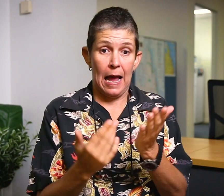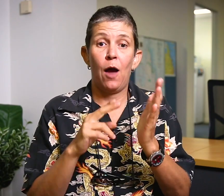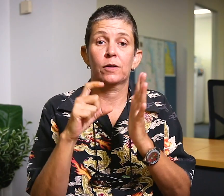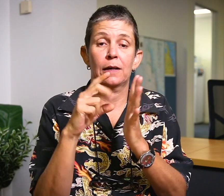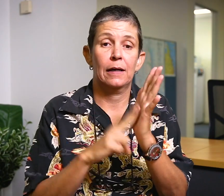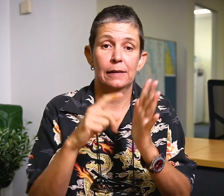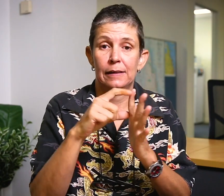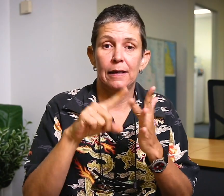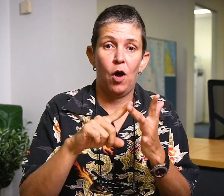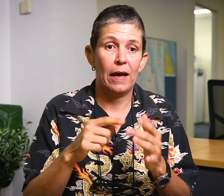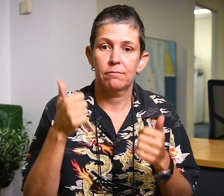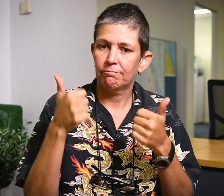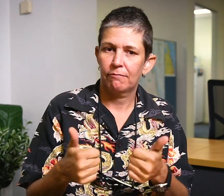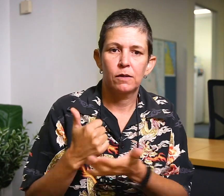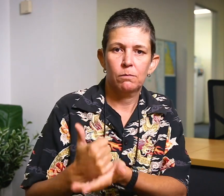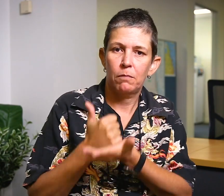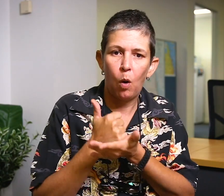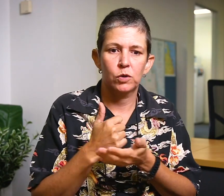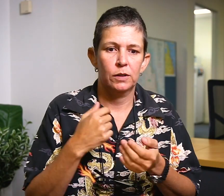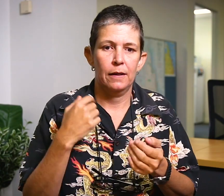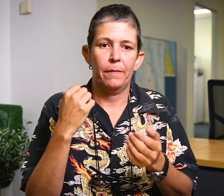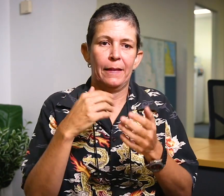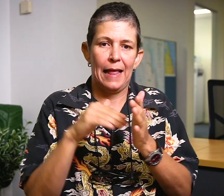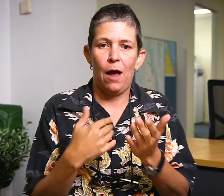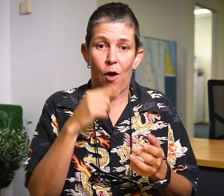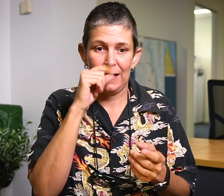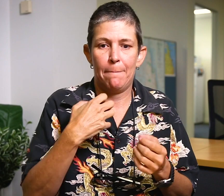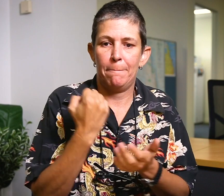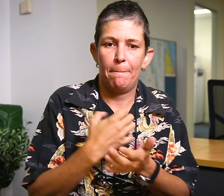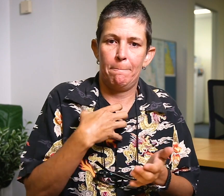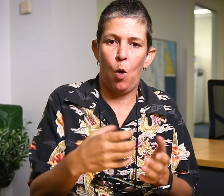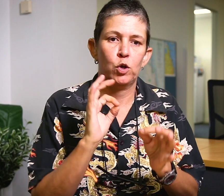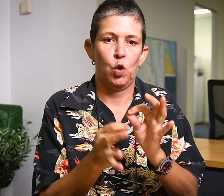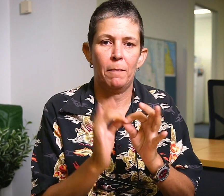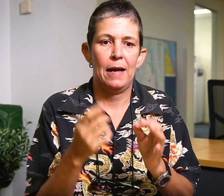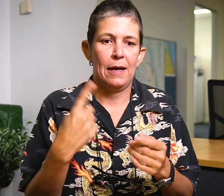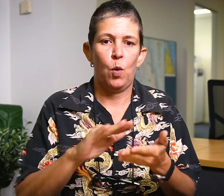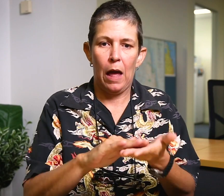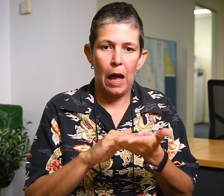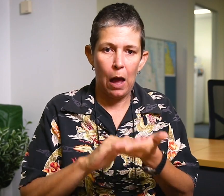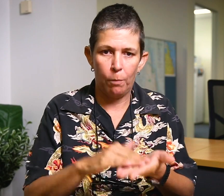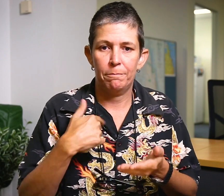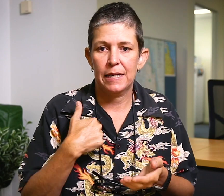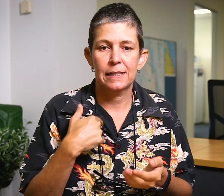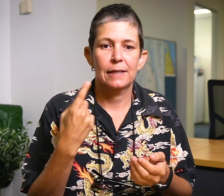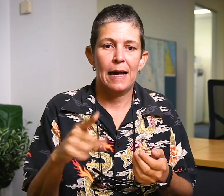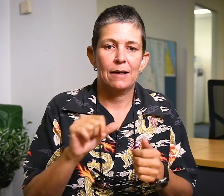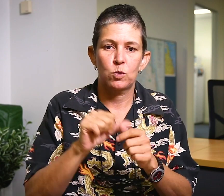but with the help of the NDIS I can receive support and access to interpreters to help me